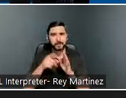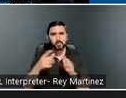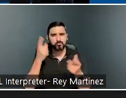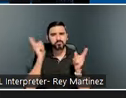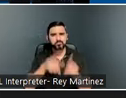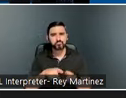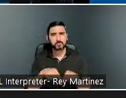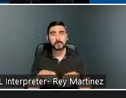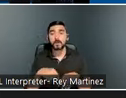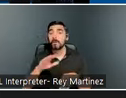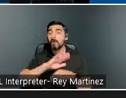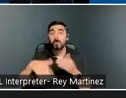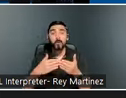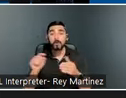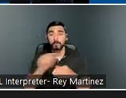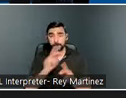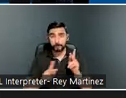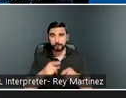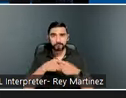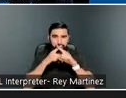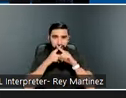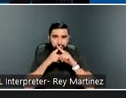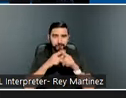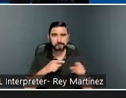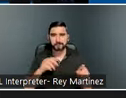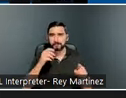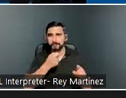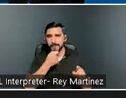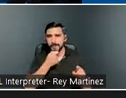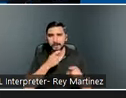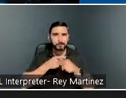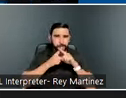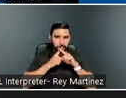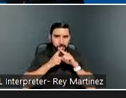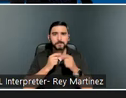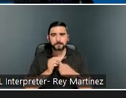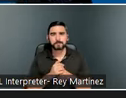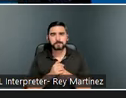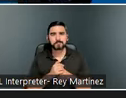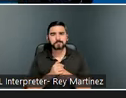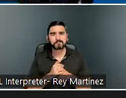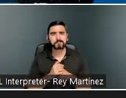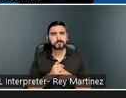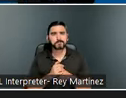muted for audio quality. Second, a hallmark of our webinars is active participation from